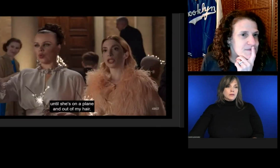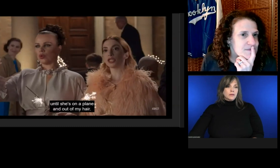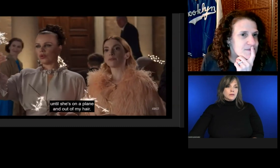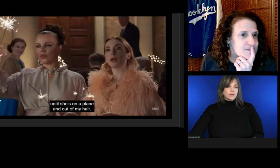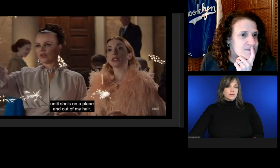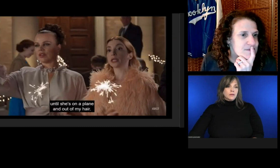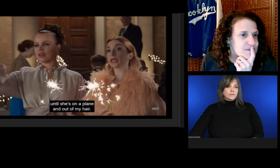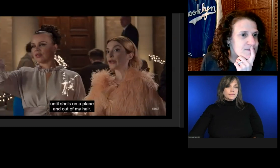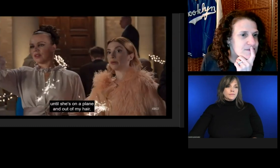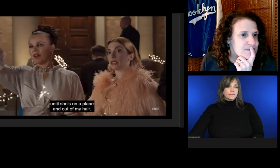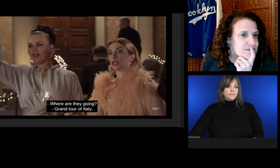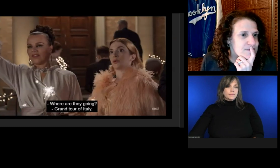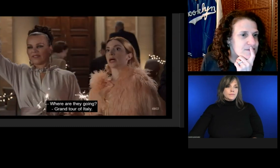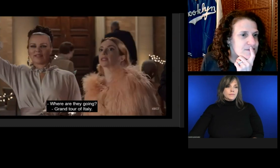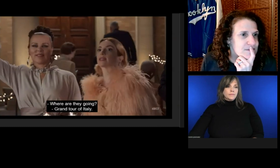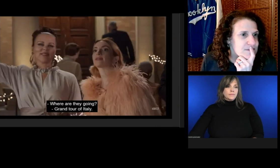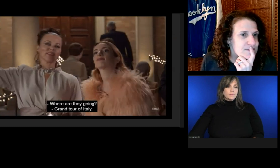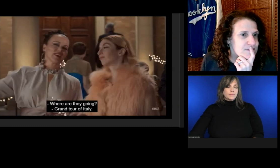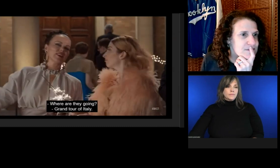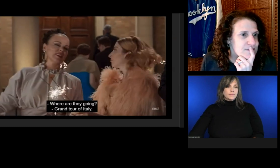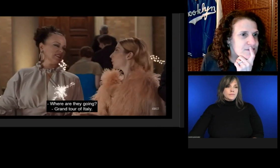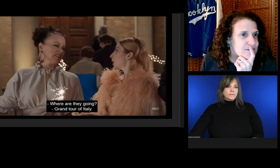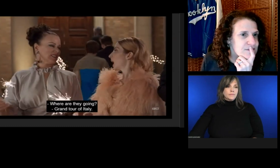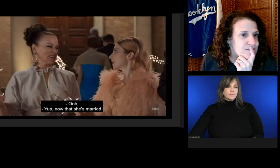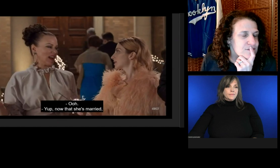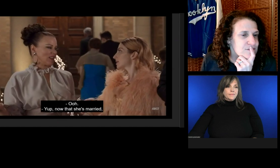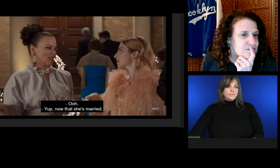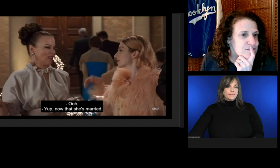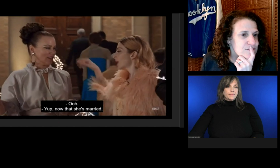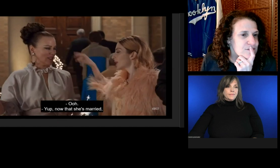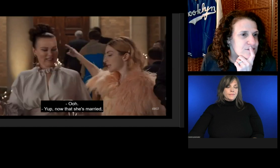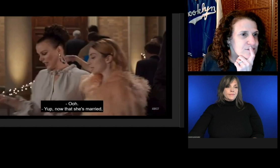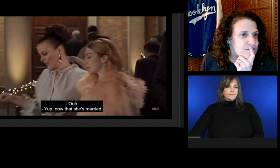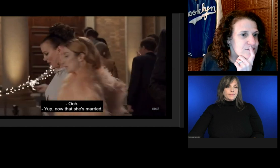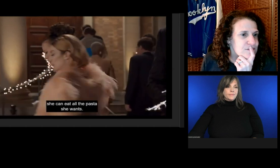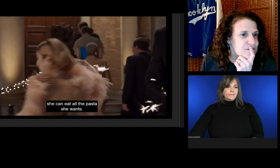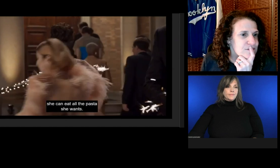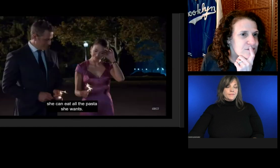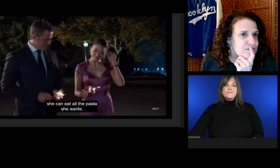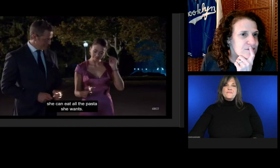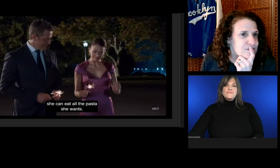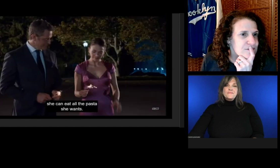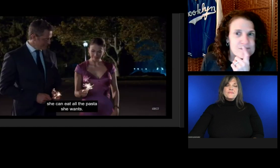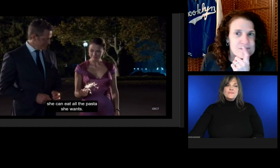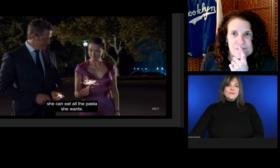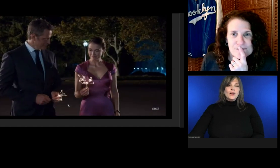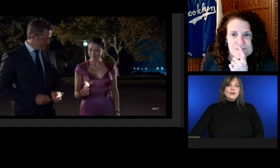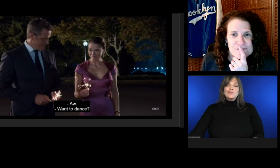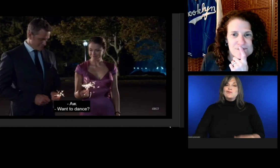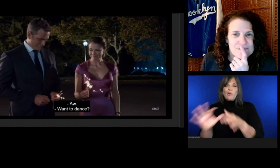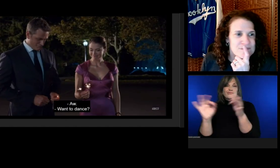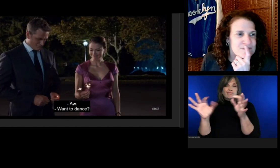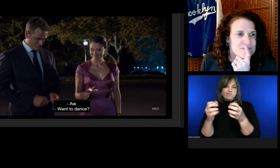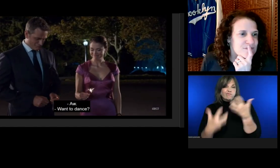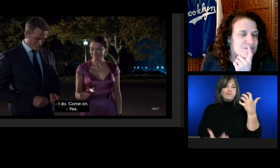Want to dance? I do! Well, I...